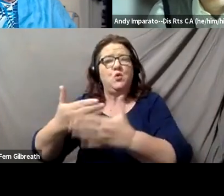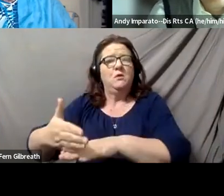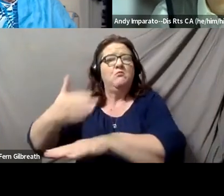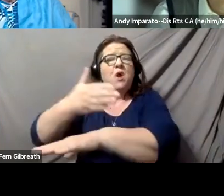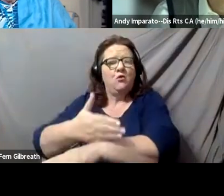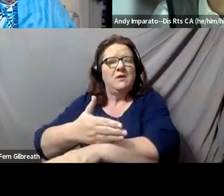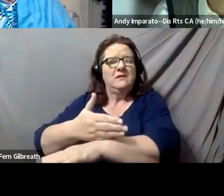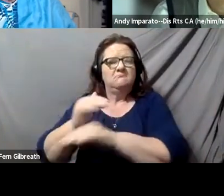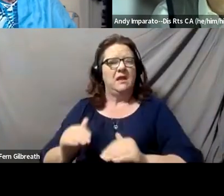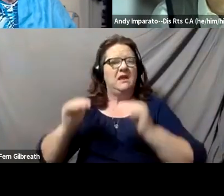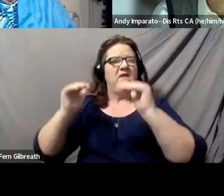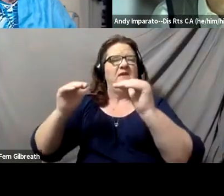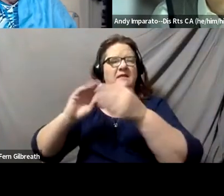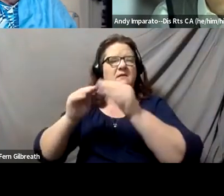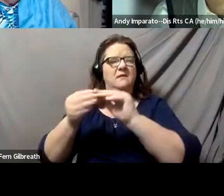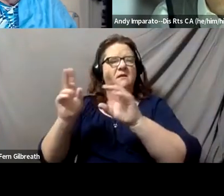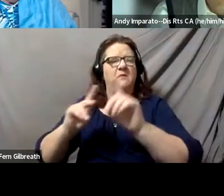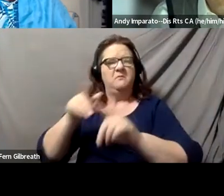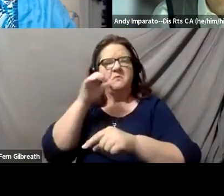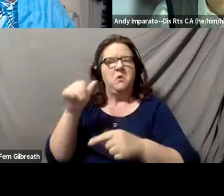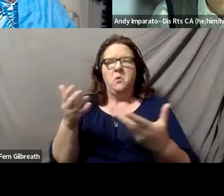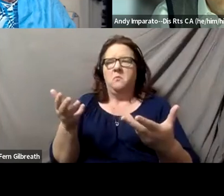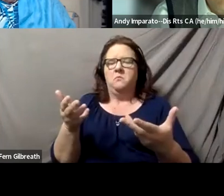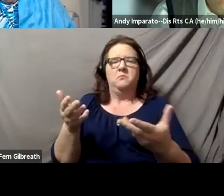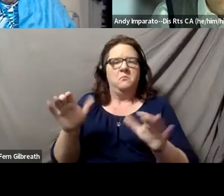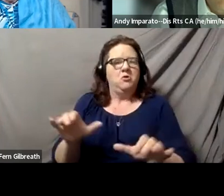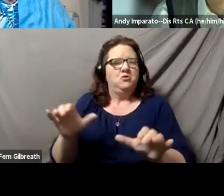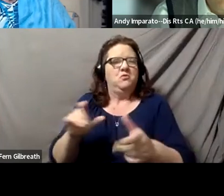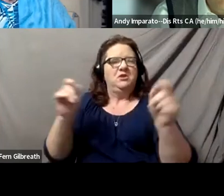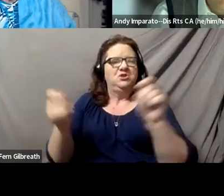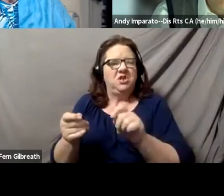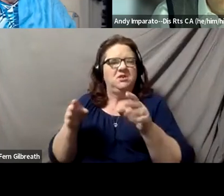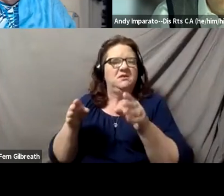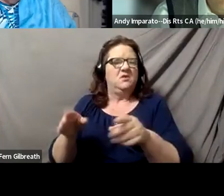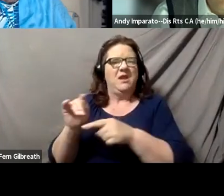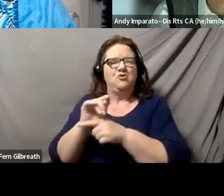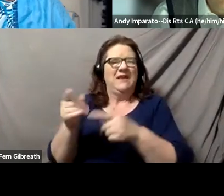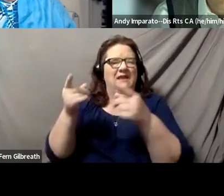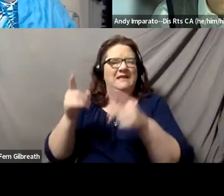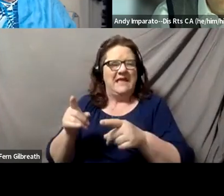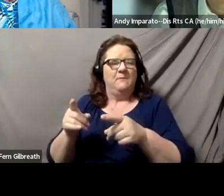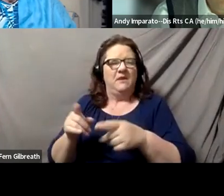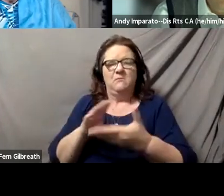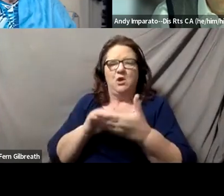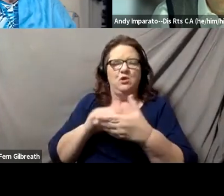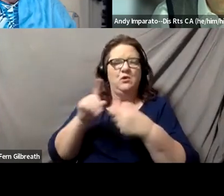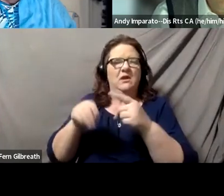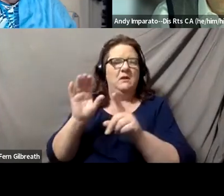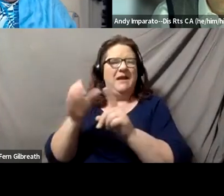advancing the number of people who are practicing, making changes in the way training is going on, learning about cultural diversity